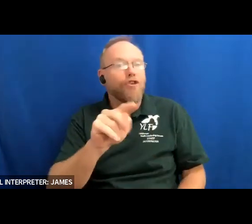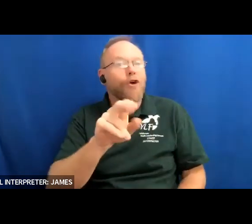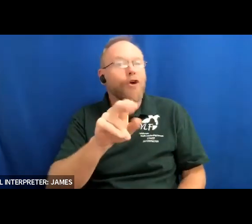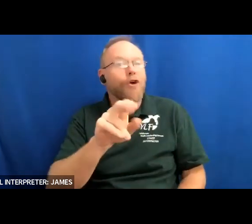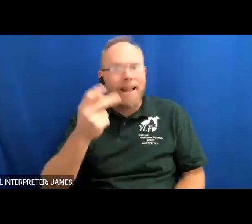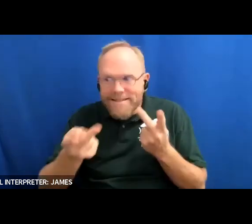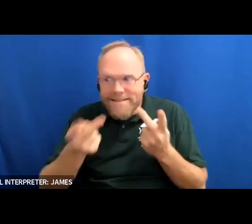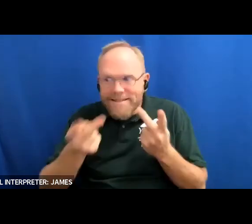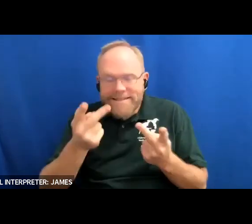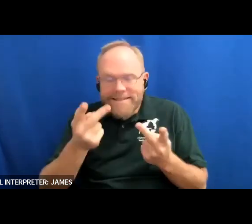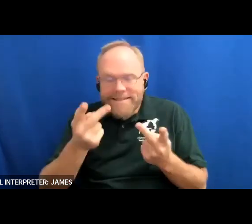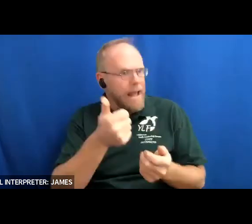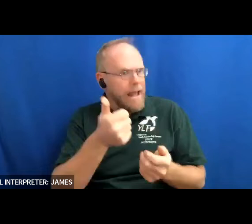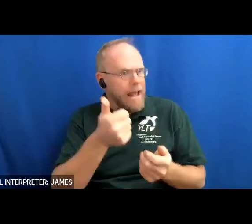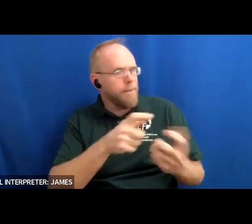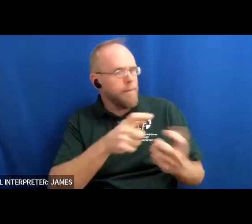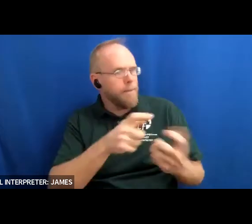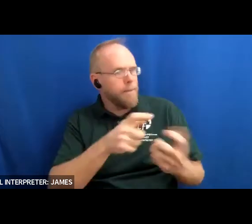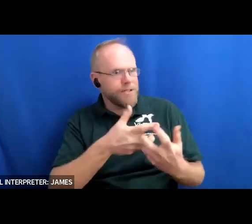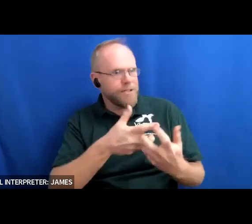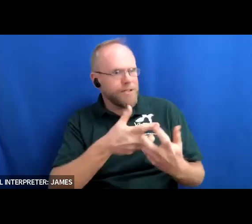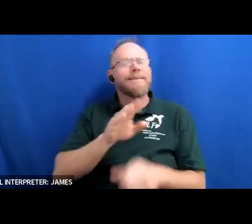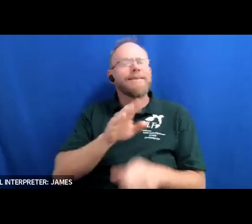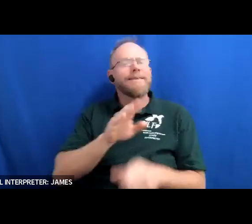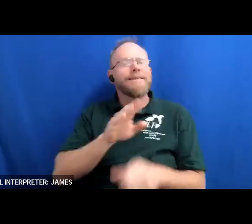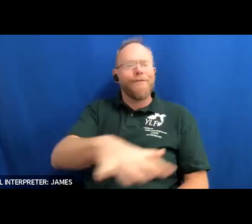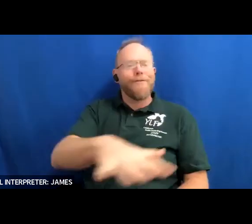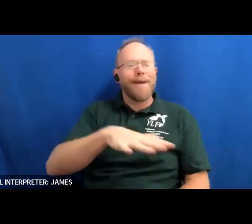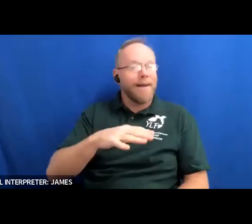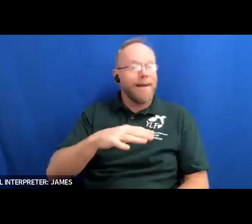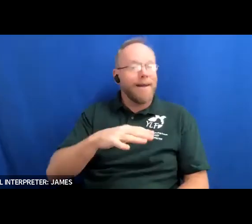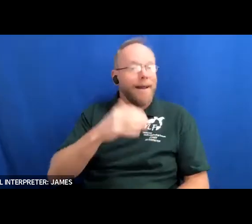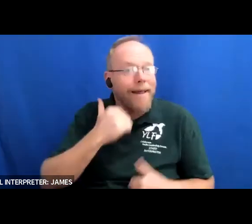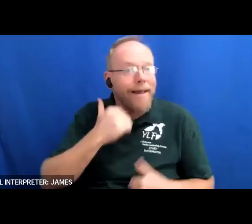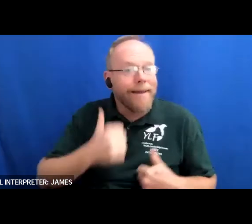their day-to-day lives and they are encouraged to share their discoveries with their class